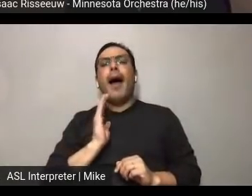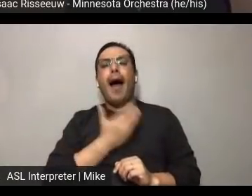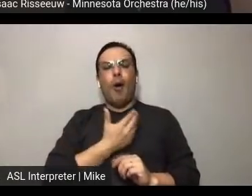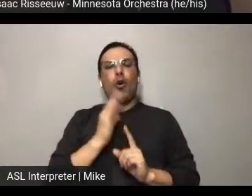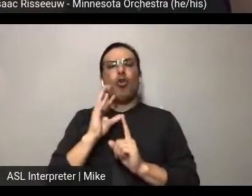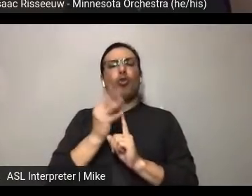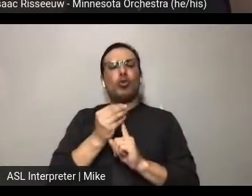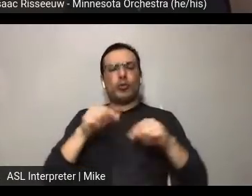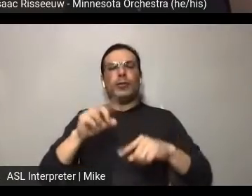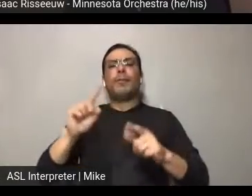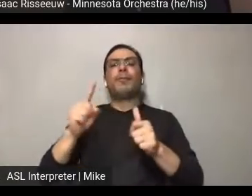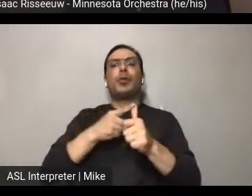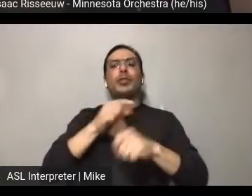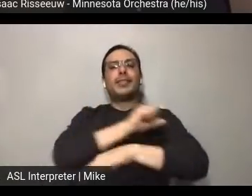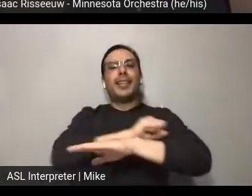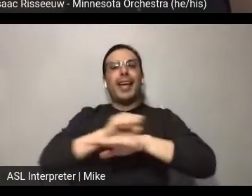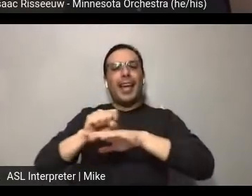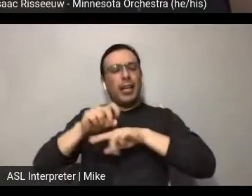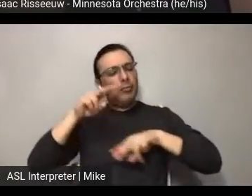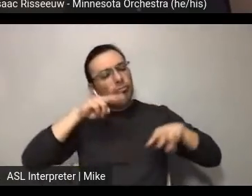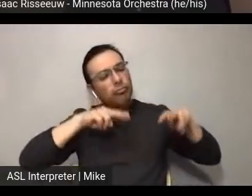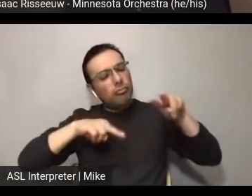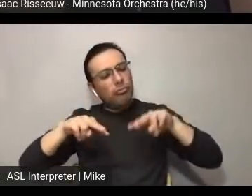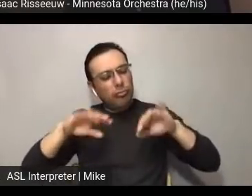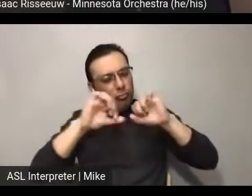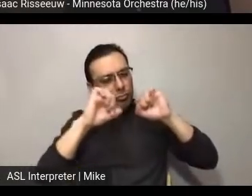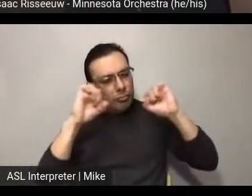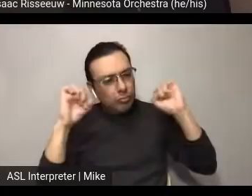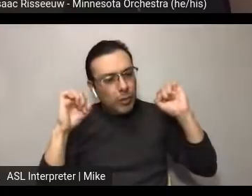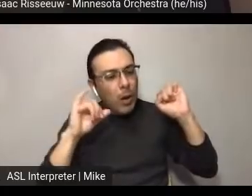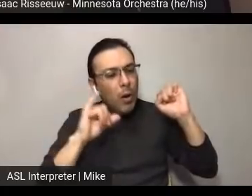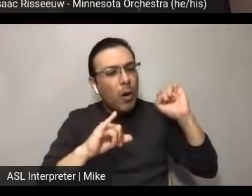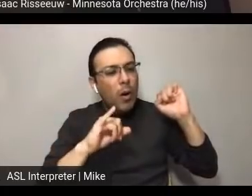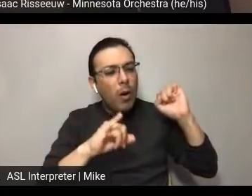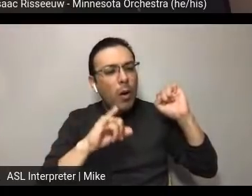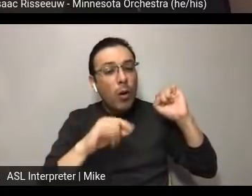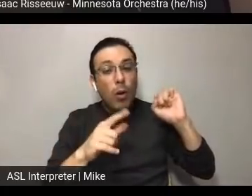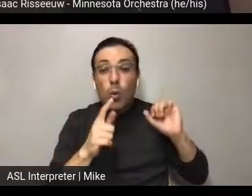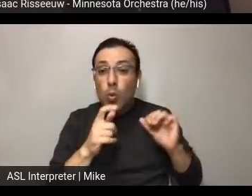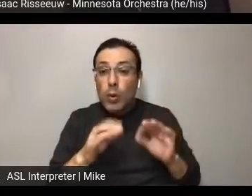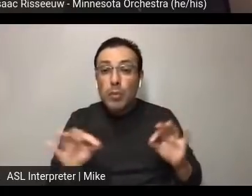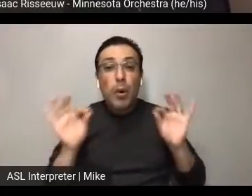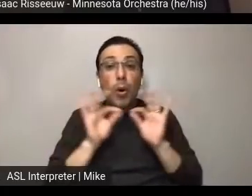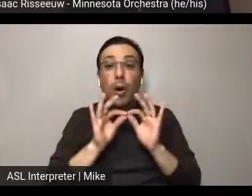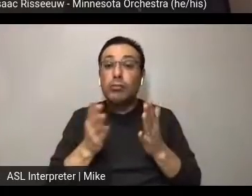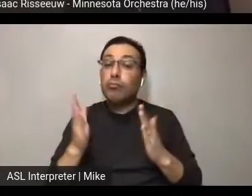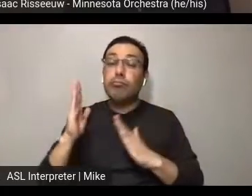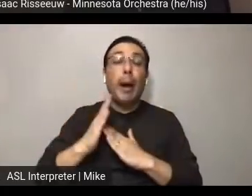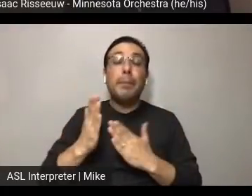young people really are central to the work that we do. And... that was